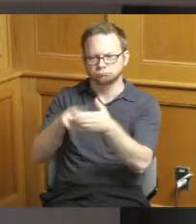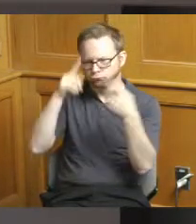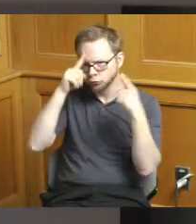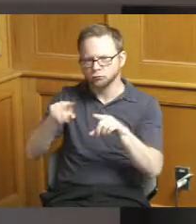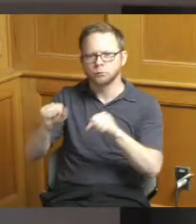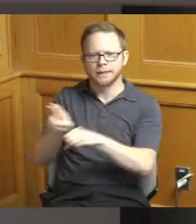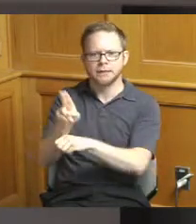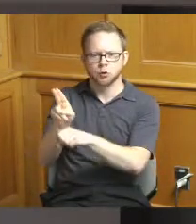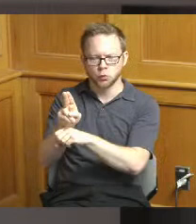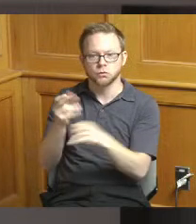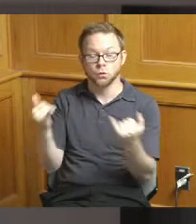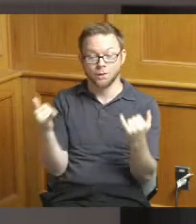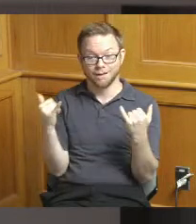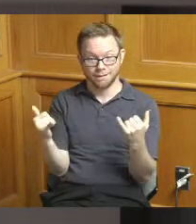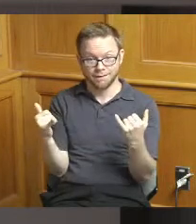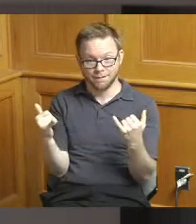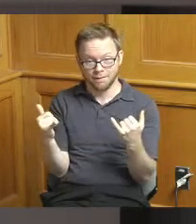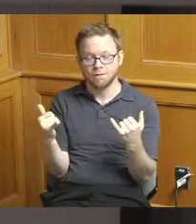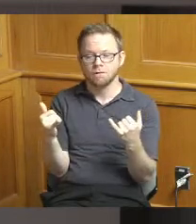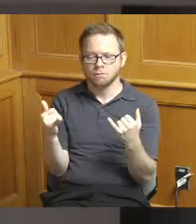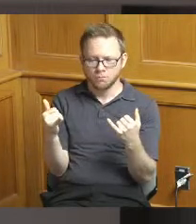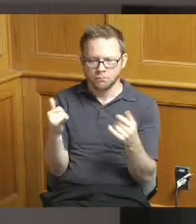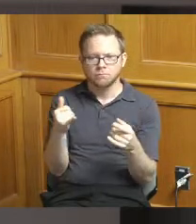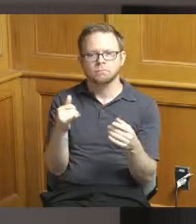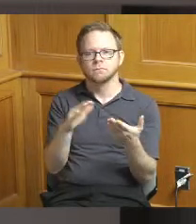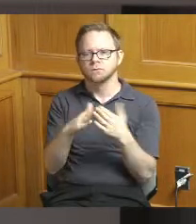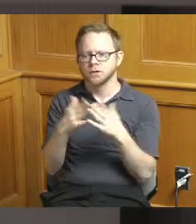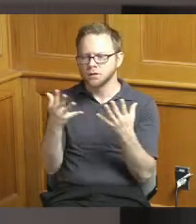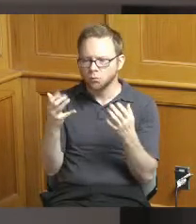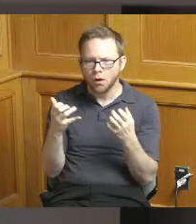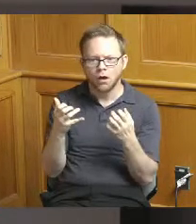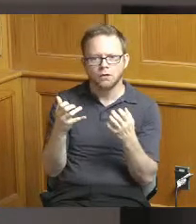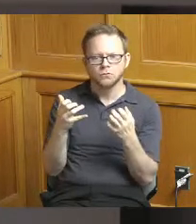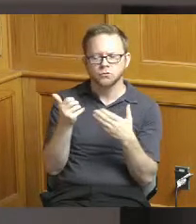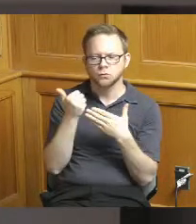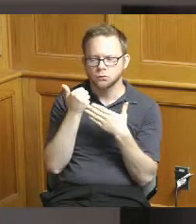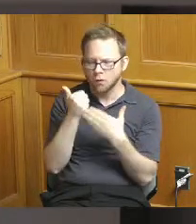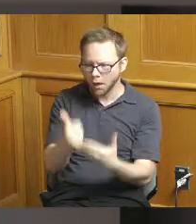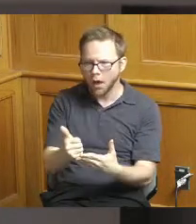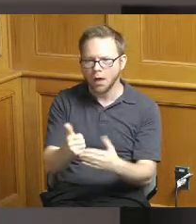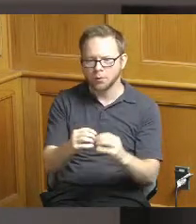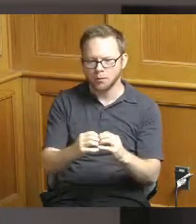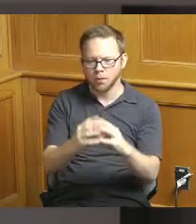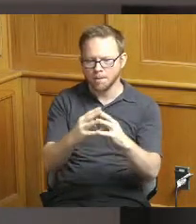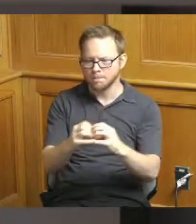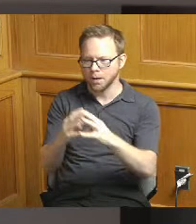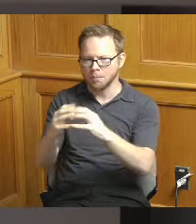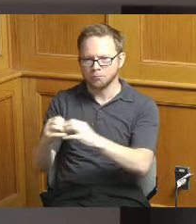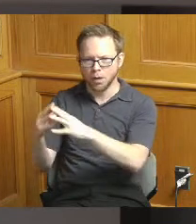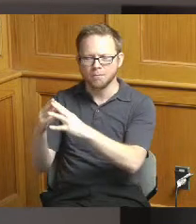to either pursue these properties to help fill in the the gap there to create a 1.5 acre site